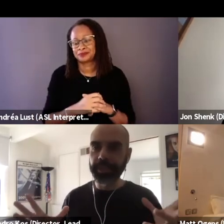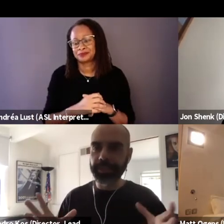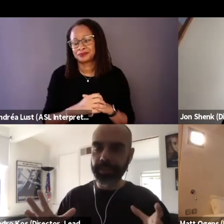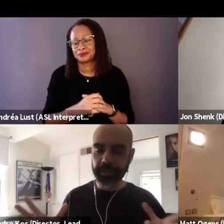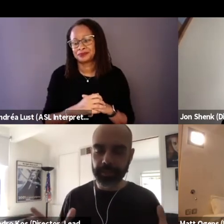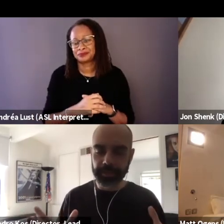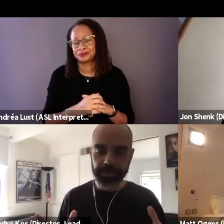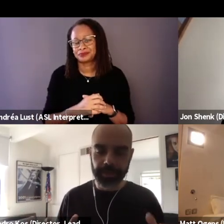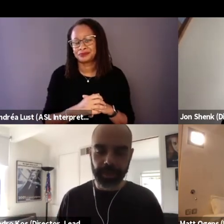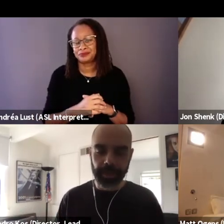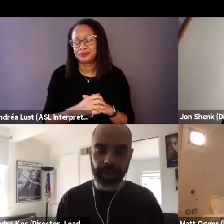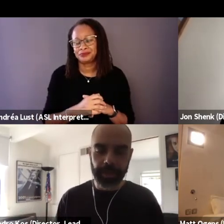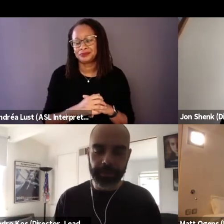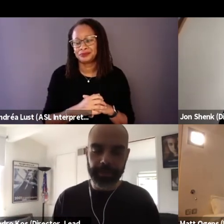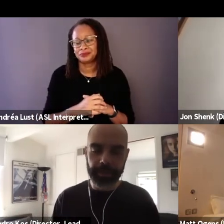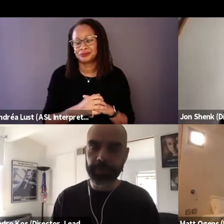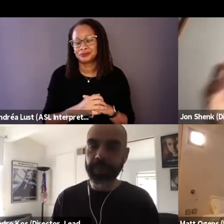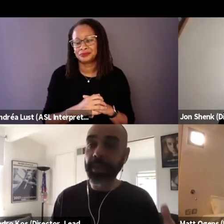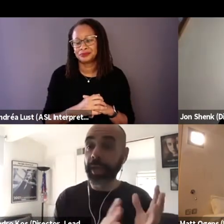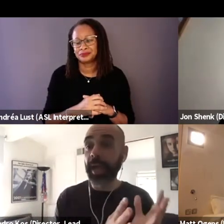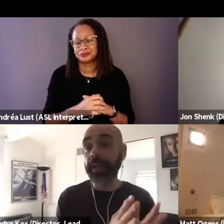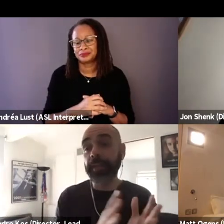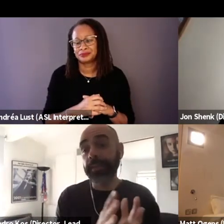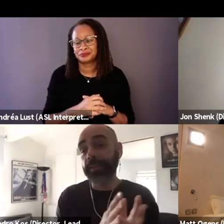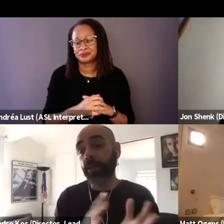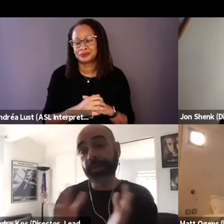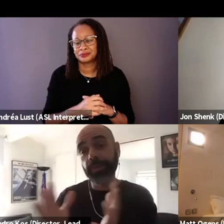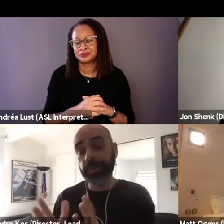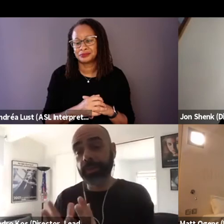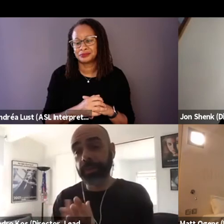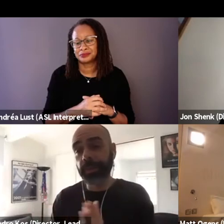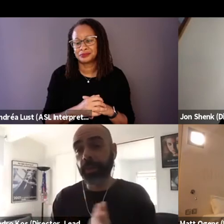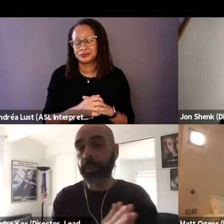it just, because we had also the, so much by that point,